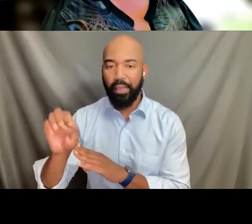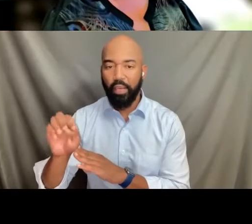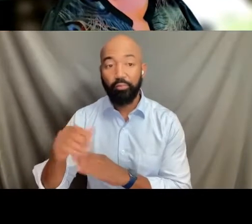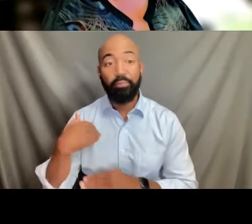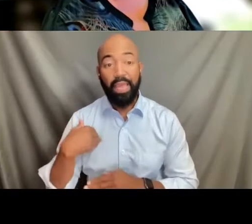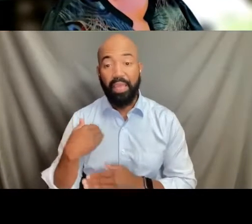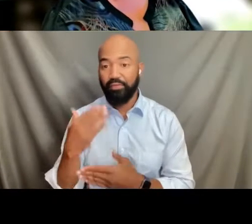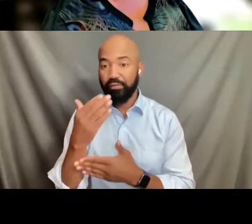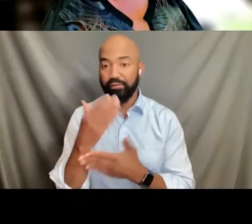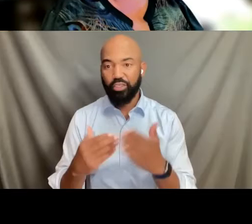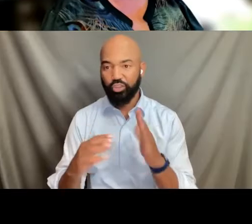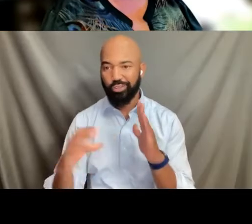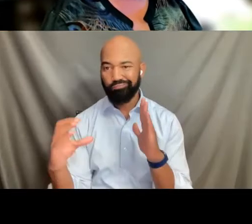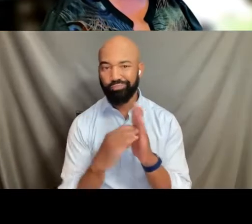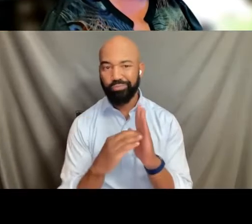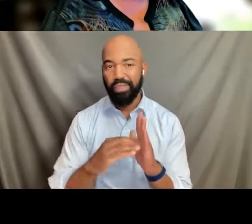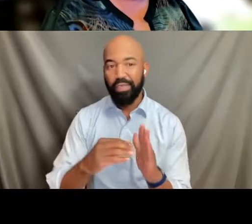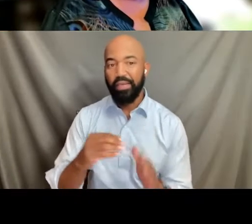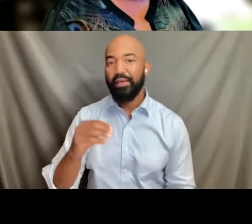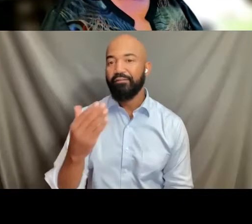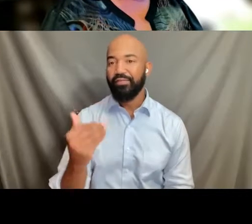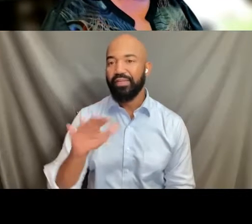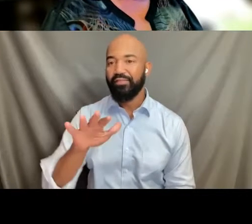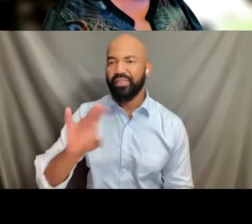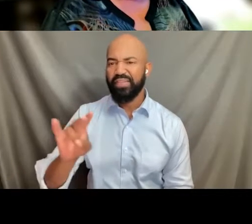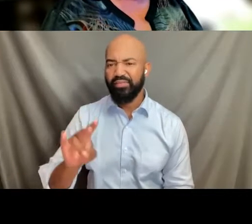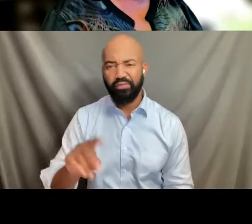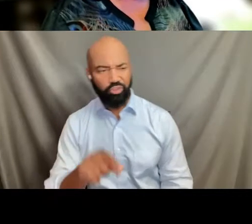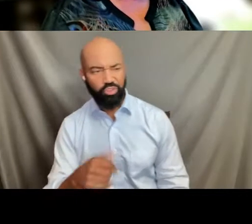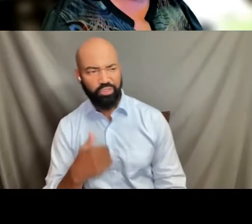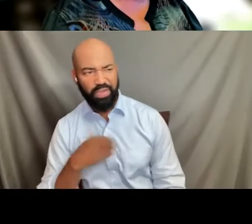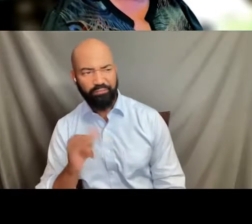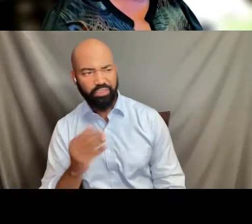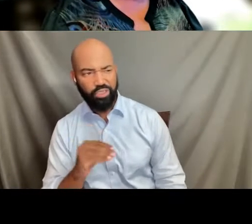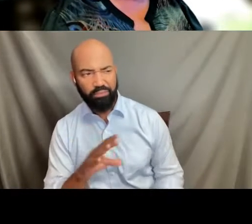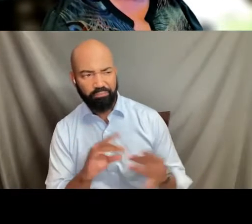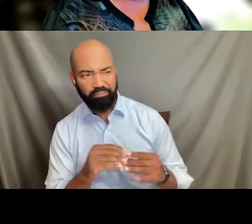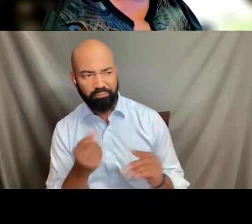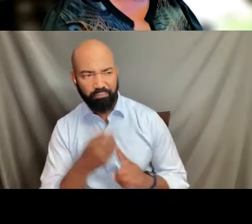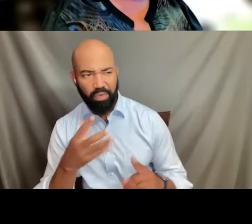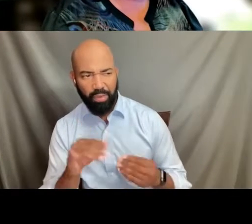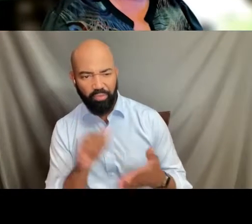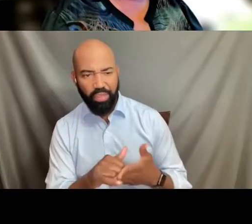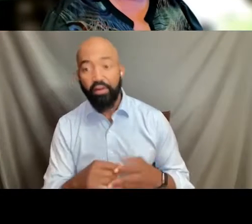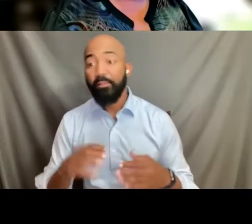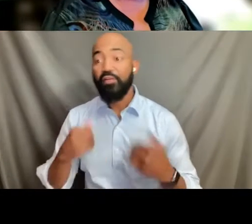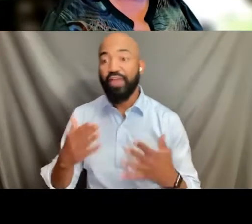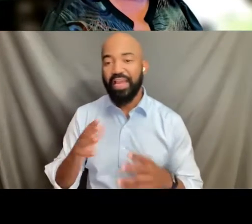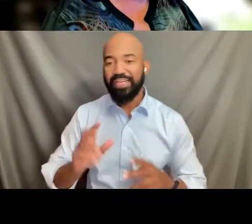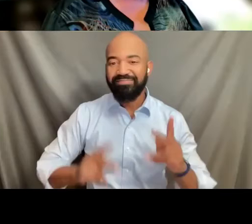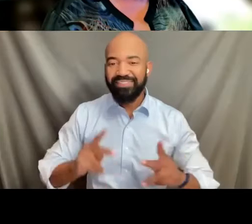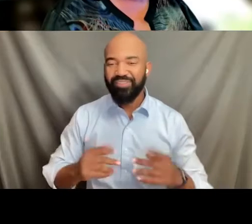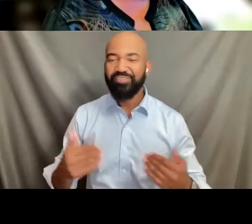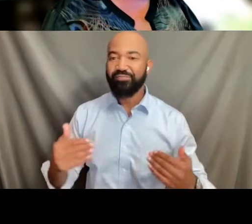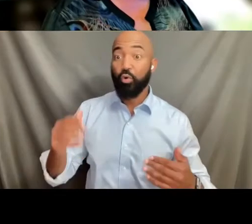I should have had Jim do this, that requires providers and insurers receiving federal funds